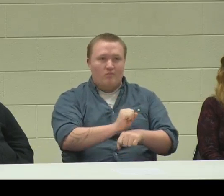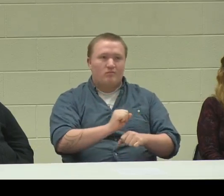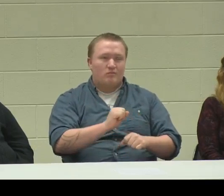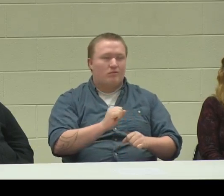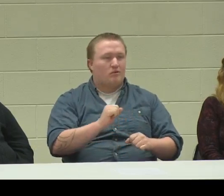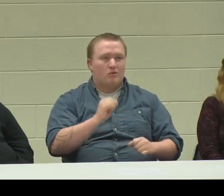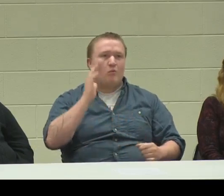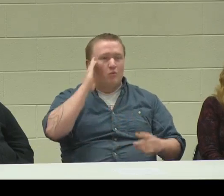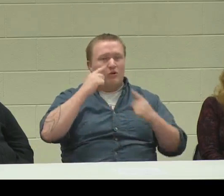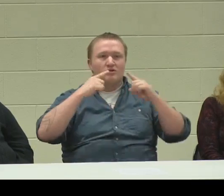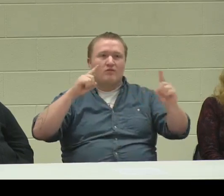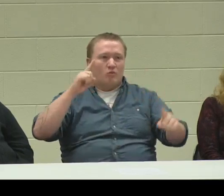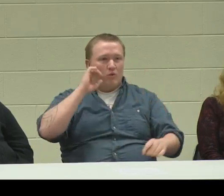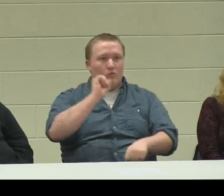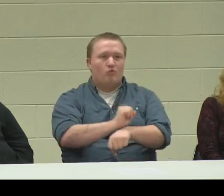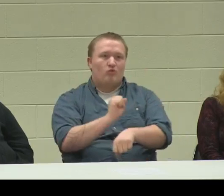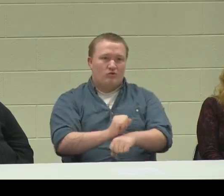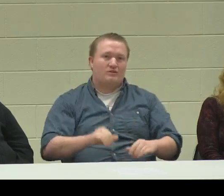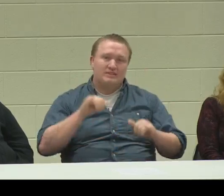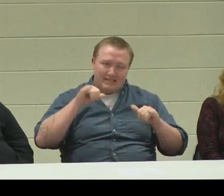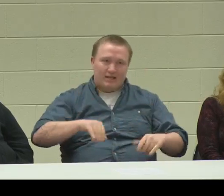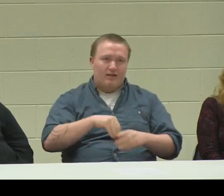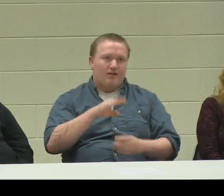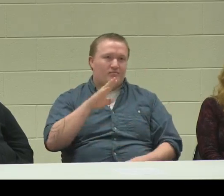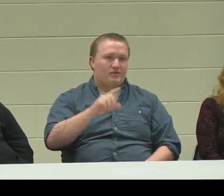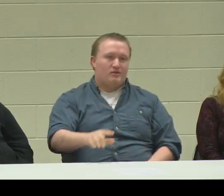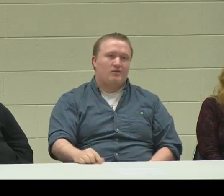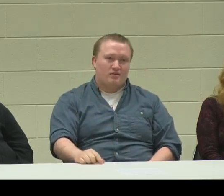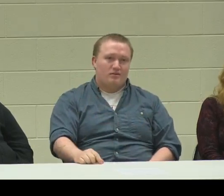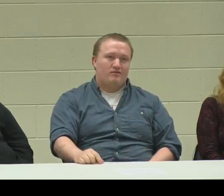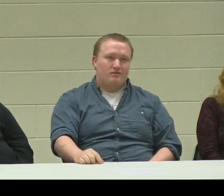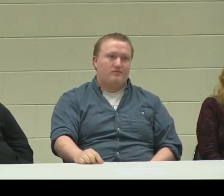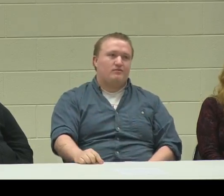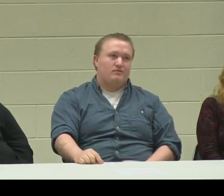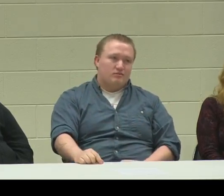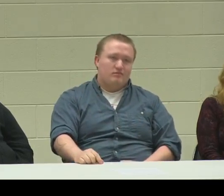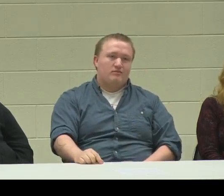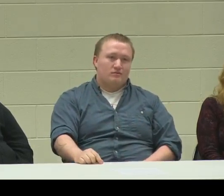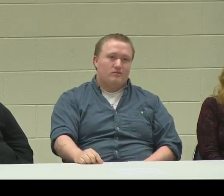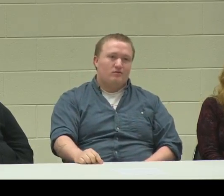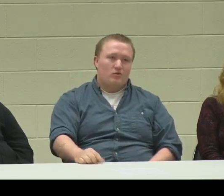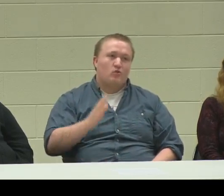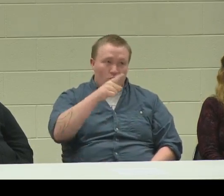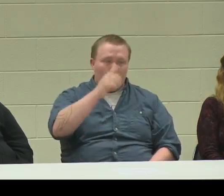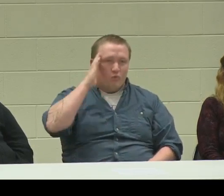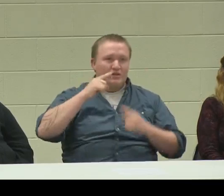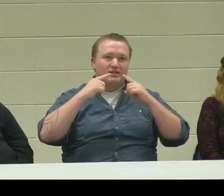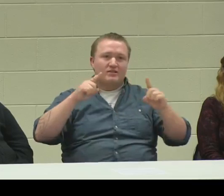But if you do your job, you will be successful at work! Stay in the program in BtL. Stay.